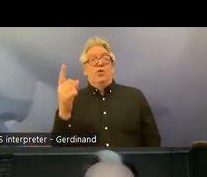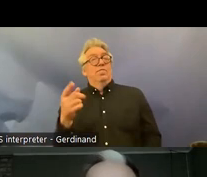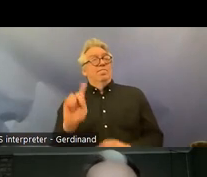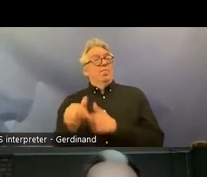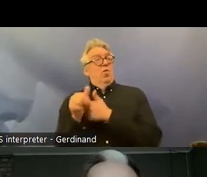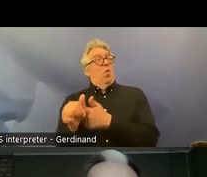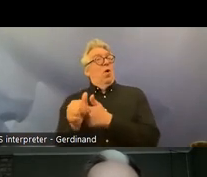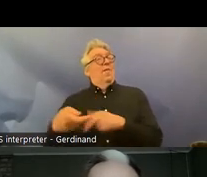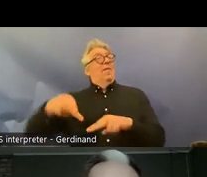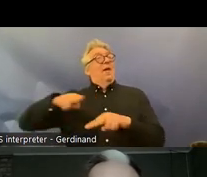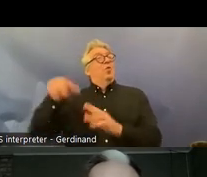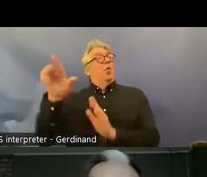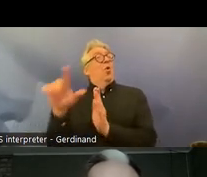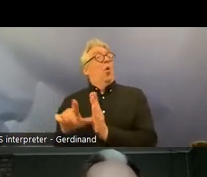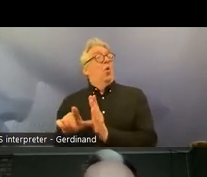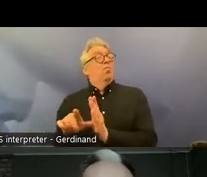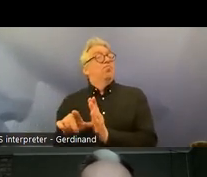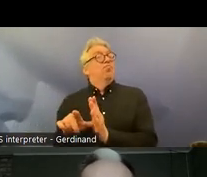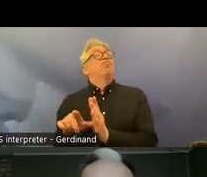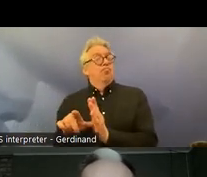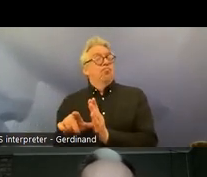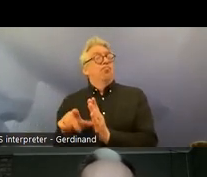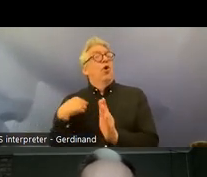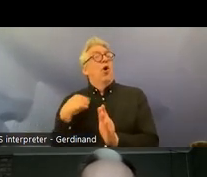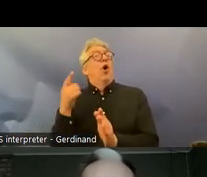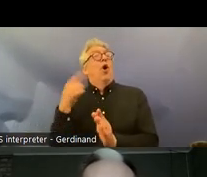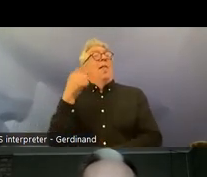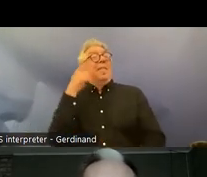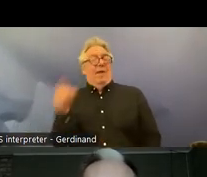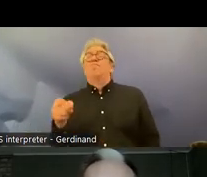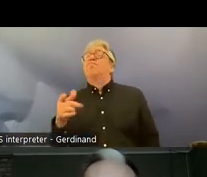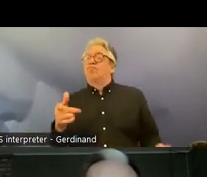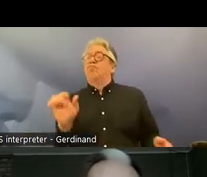consistent with international law and